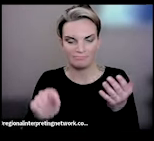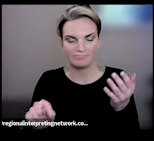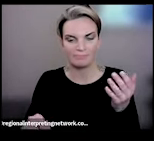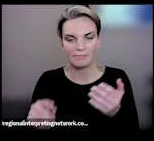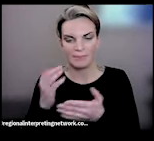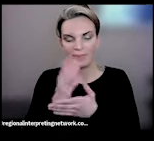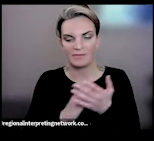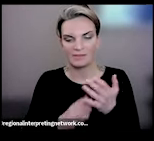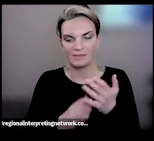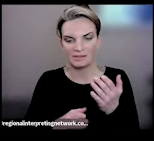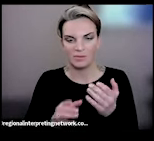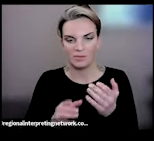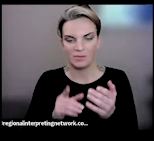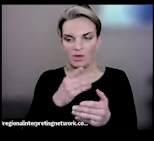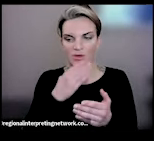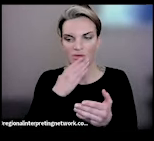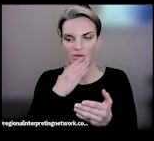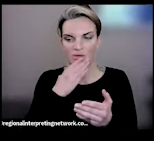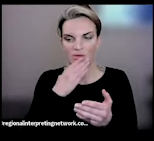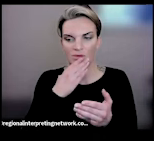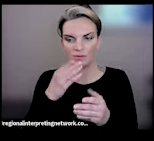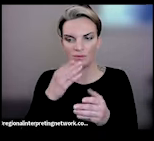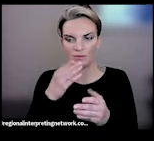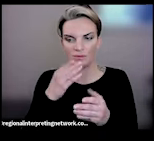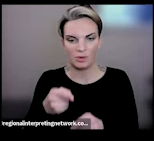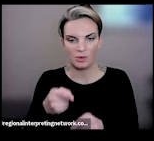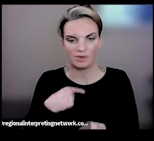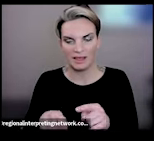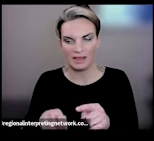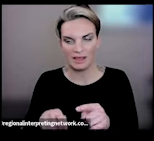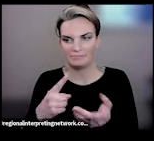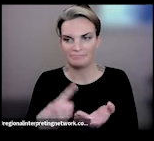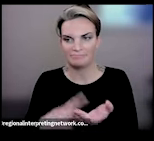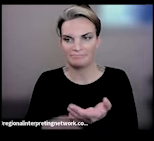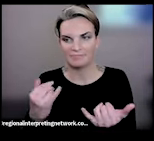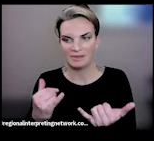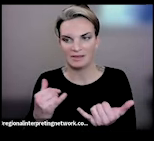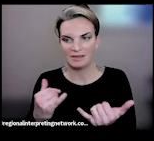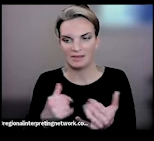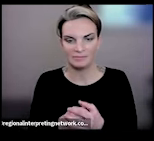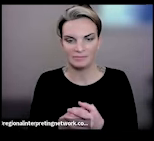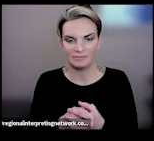some really good ones that we're just not going to be able to get to here. Do you